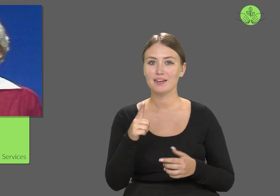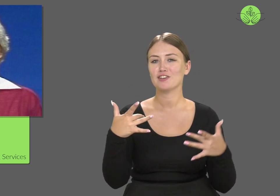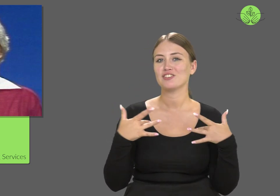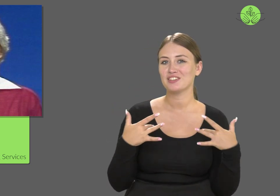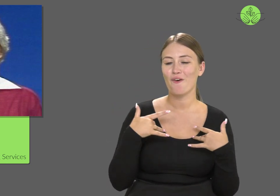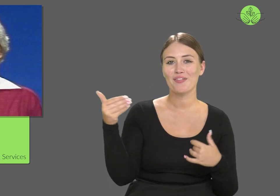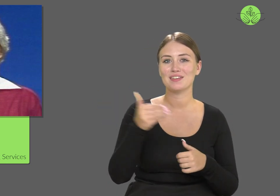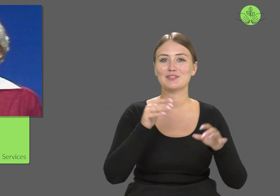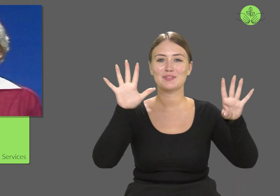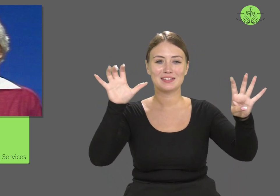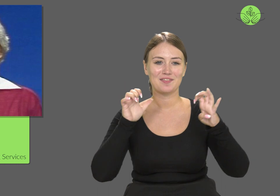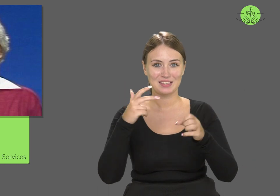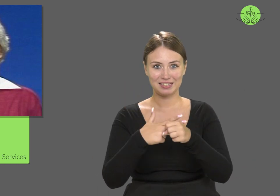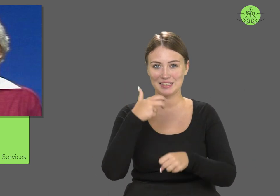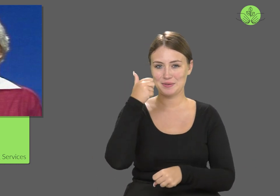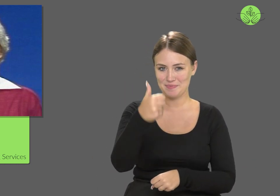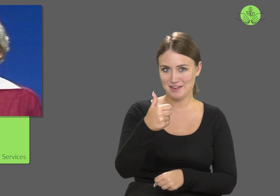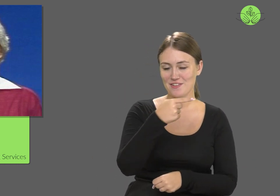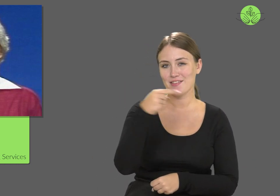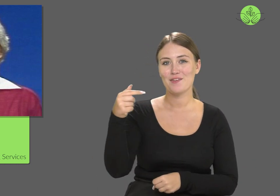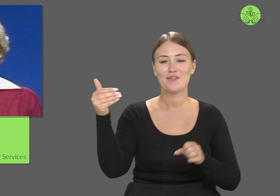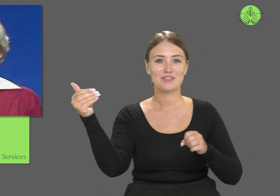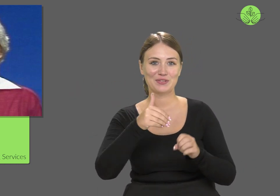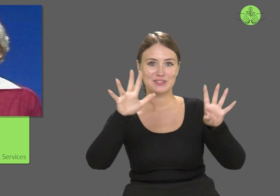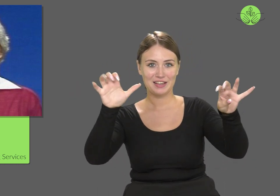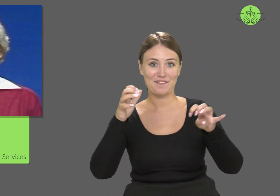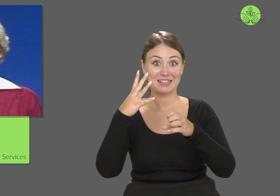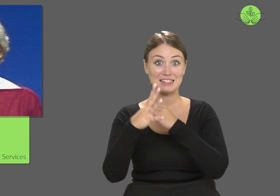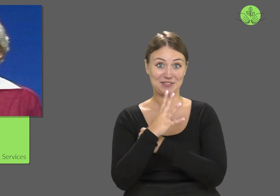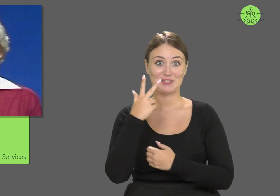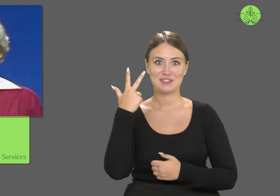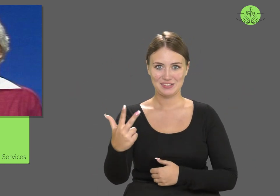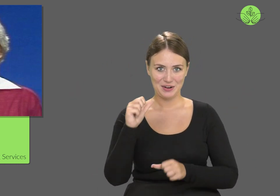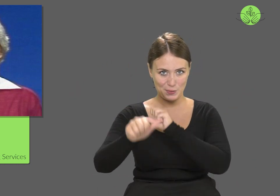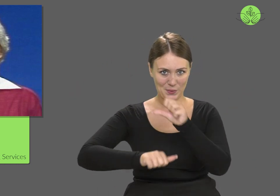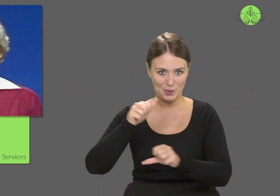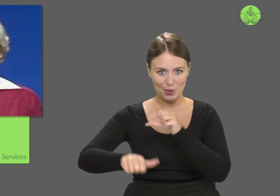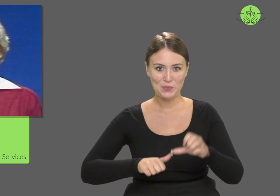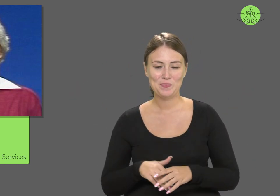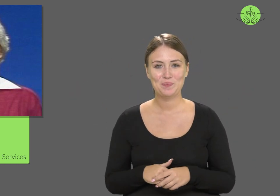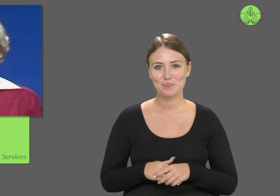She lived from 1931 to 1993.